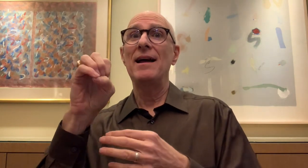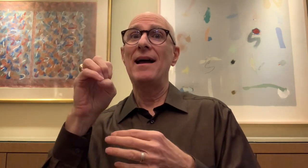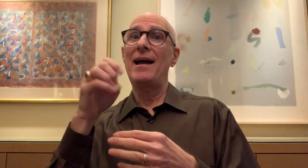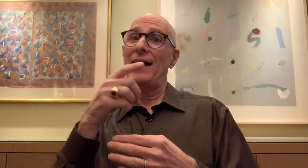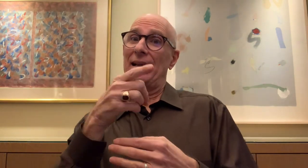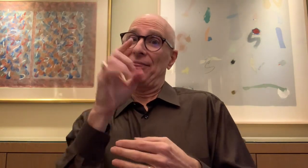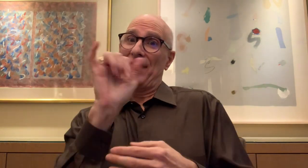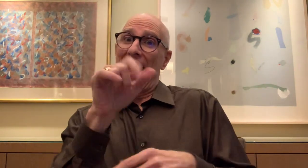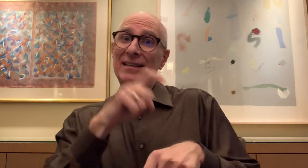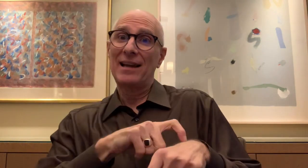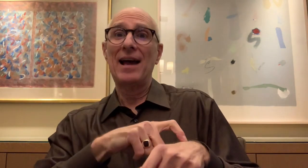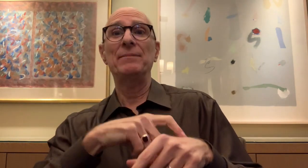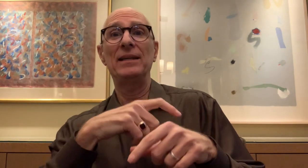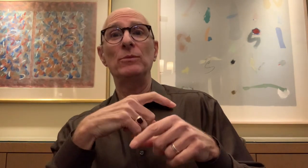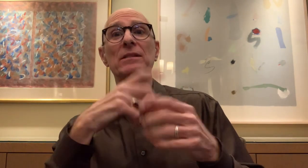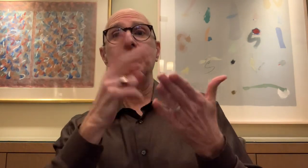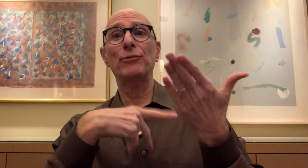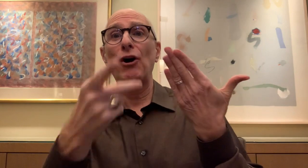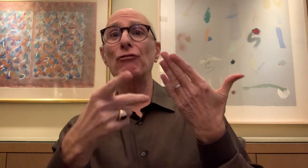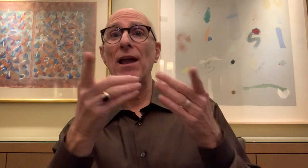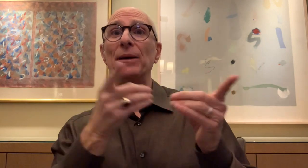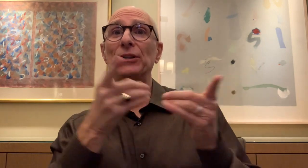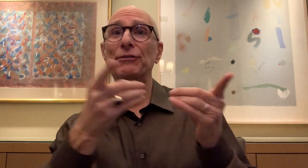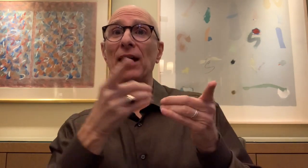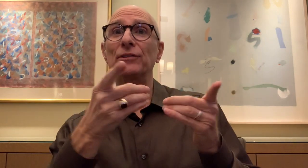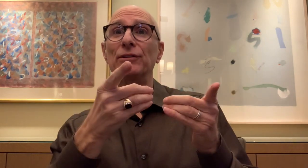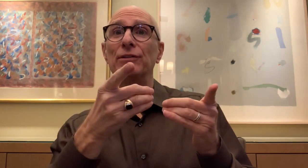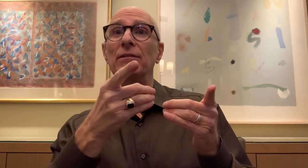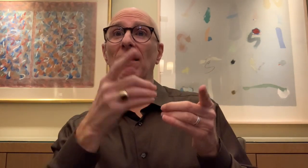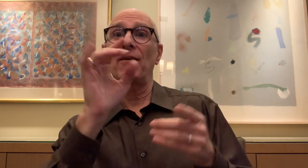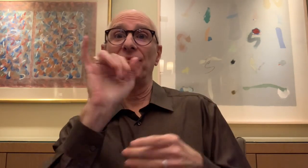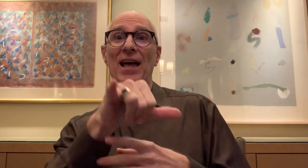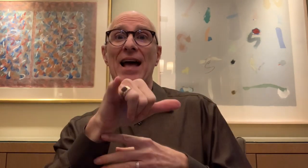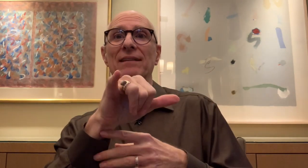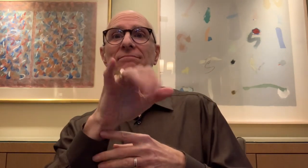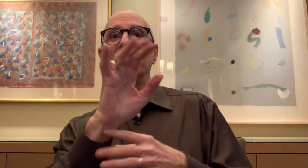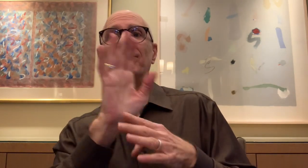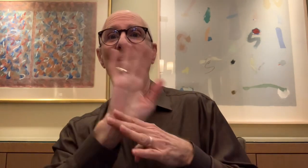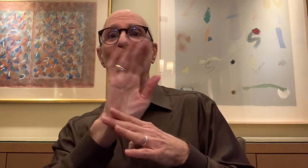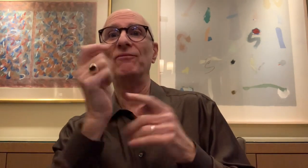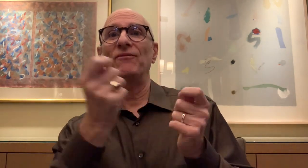who was the festival program director at that time.